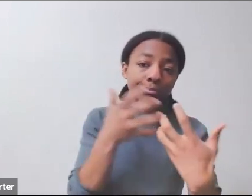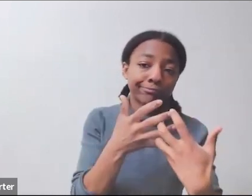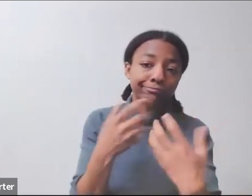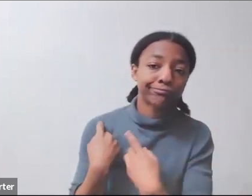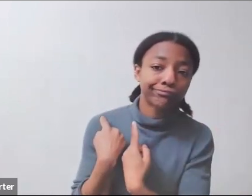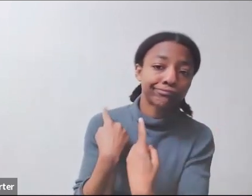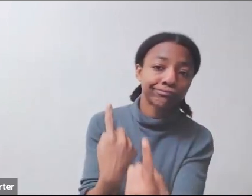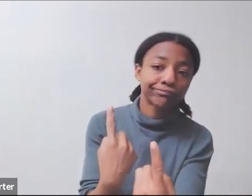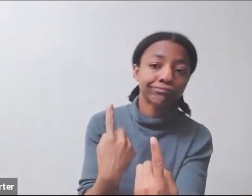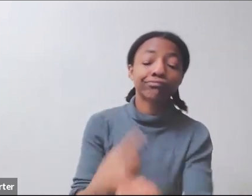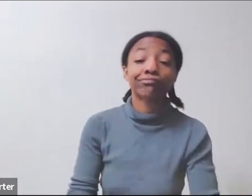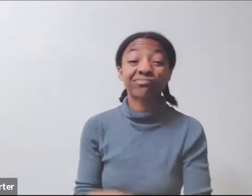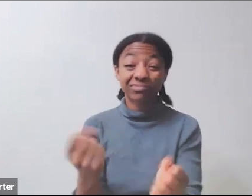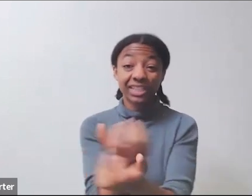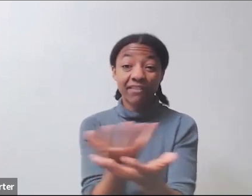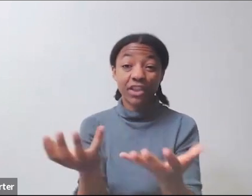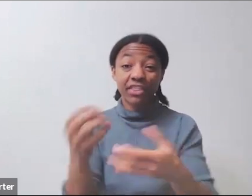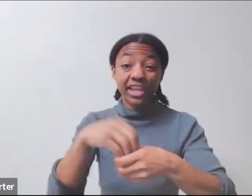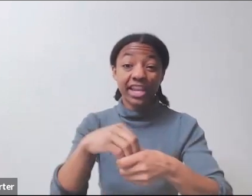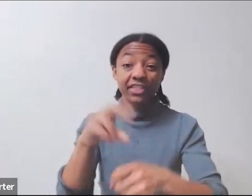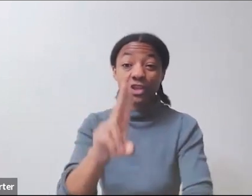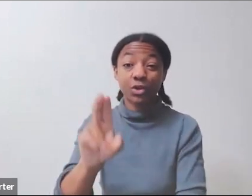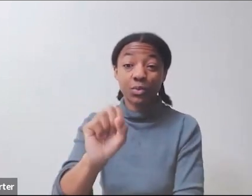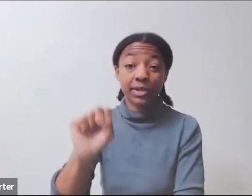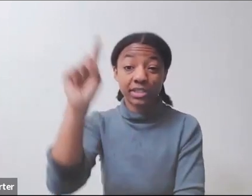It was a long process, but I got lots of support